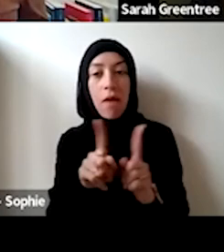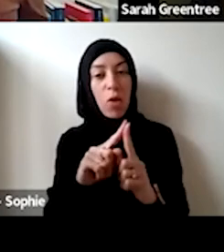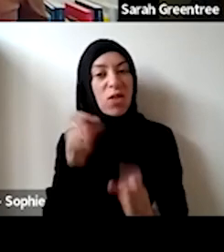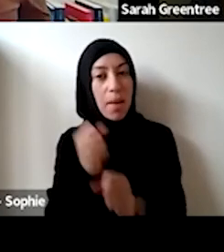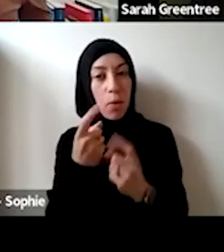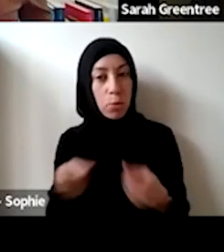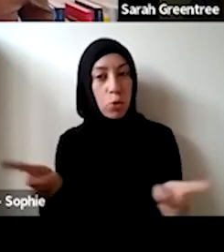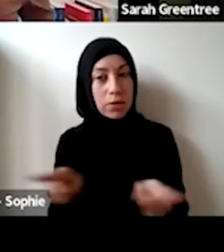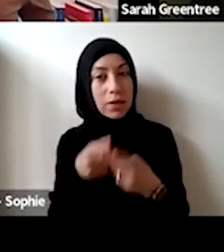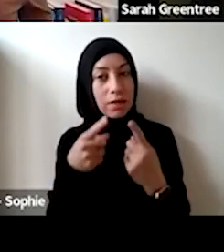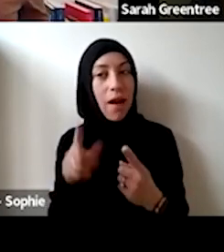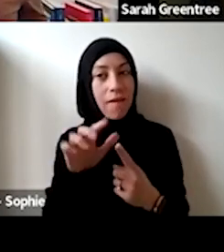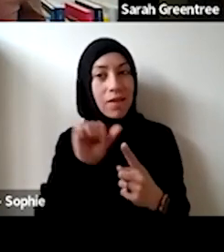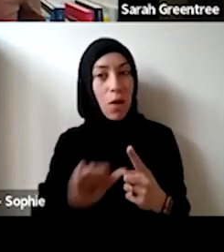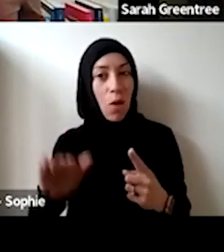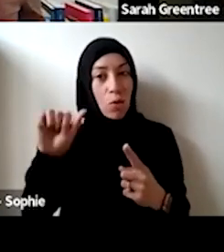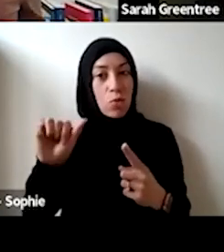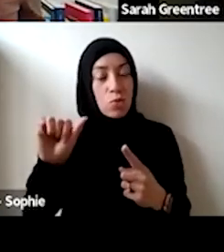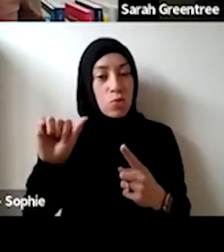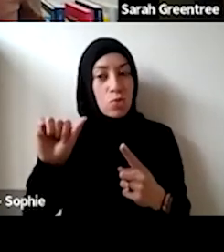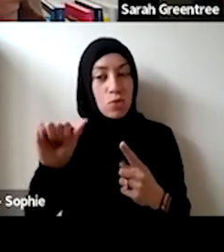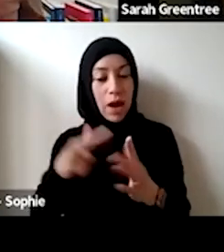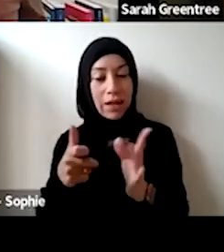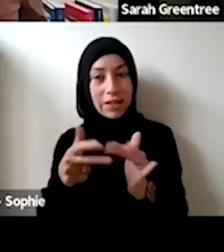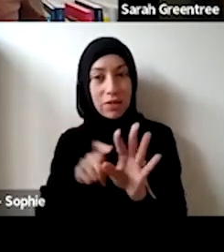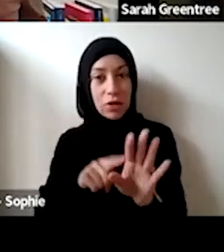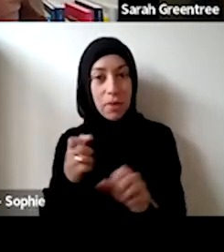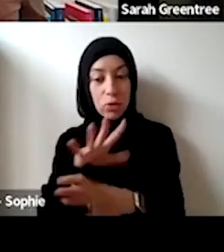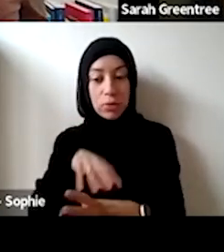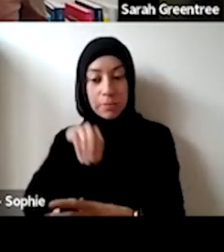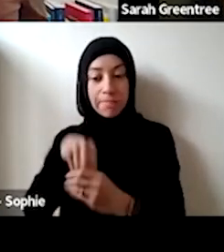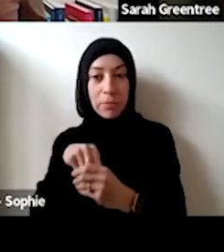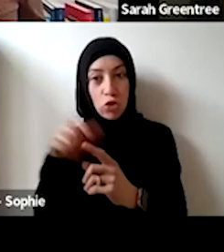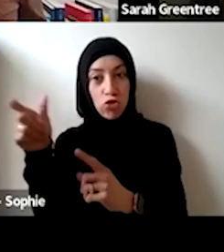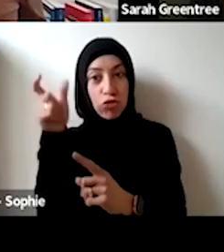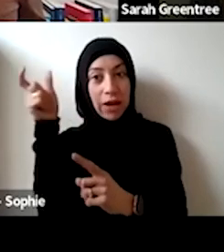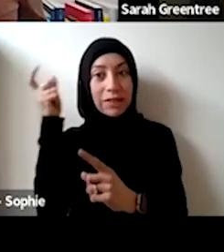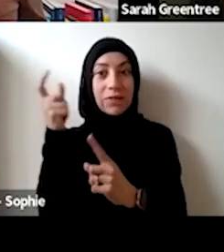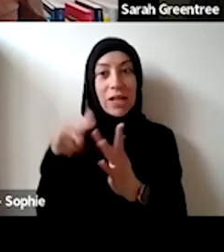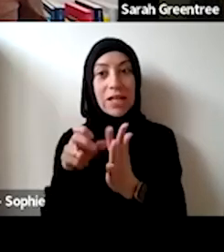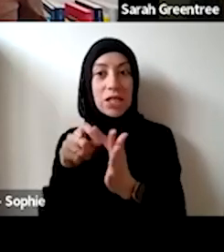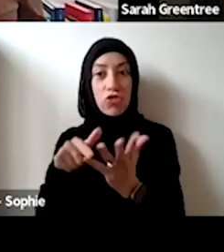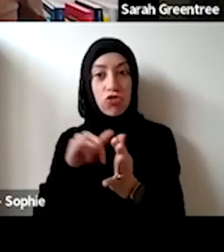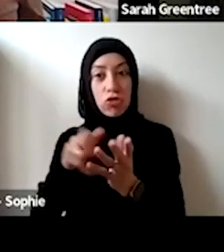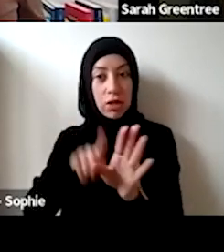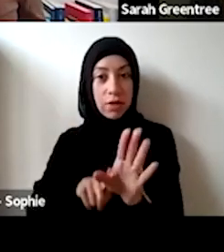Obviously music that's have activity that falls in the creative industry. potential for organisations that do work in that space to be funded. Obviously music Space, So also, if it was a sort of music organization, have a chat with our head of music.